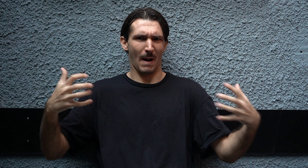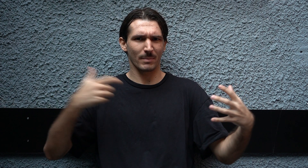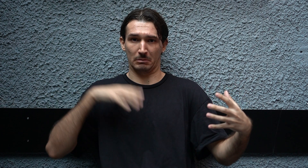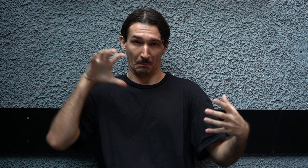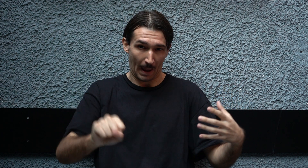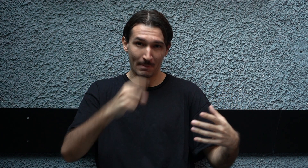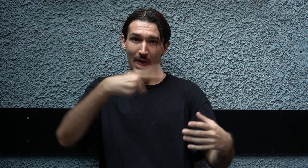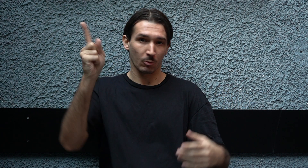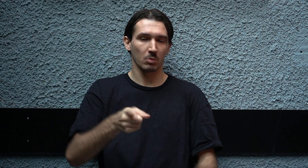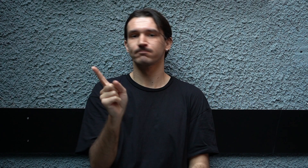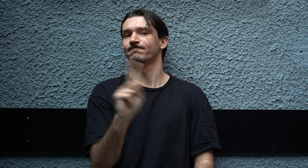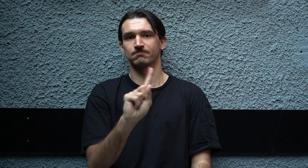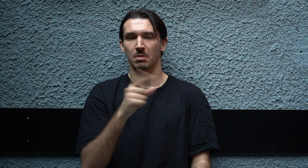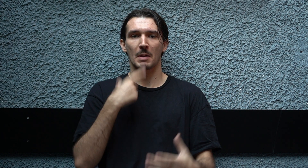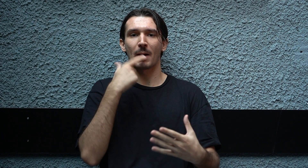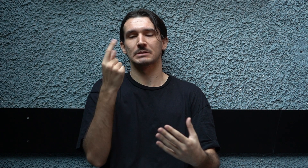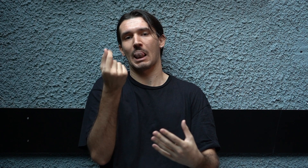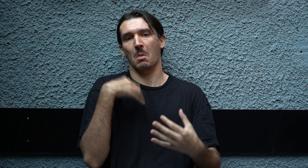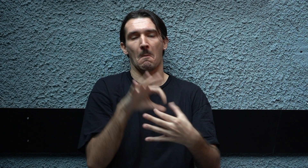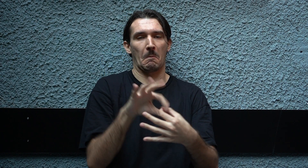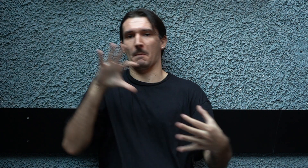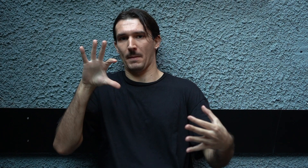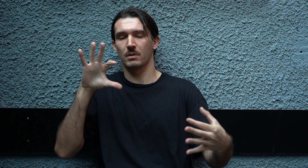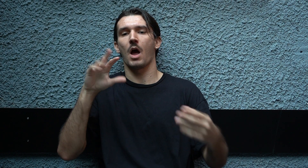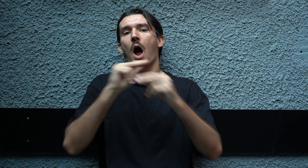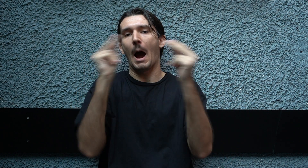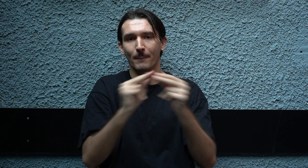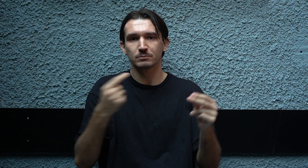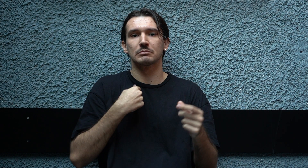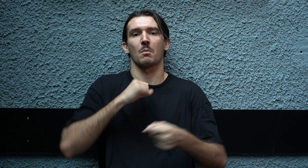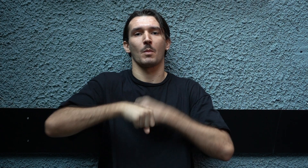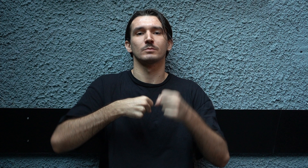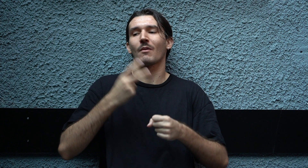and then I use my eyes to synch with the other dancers,